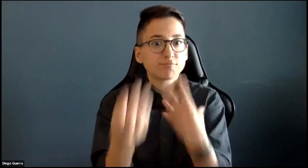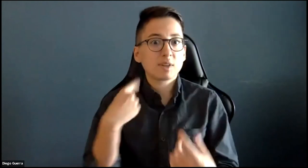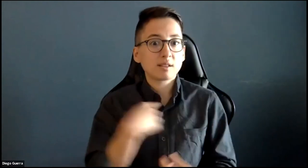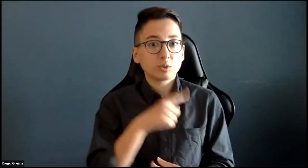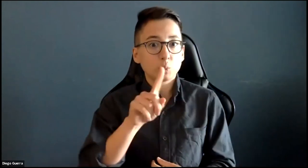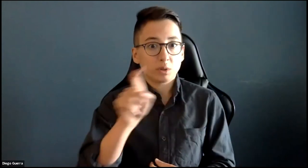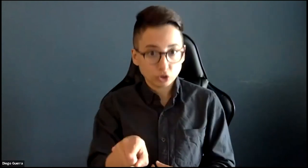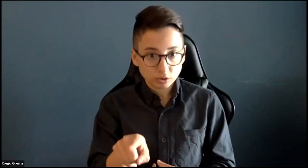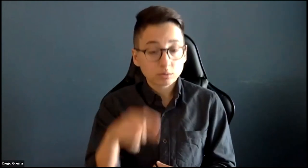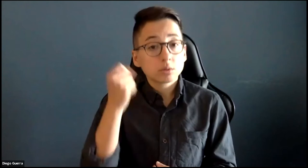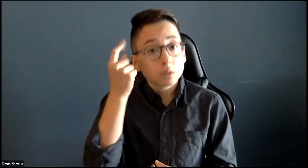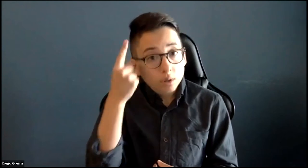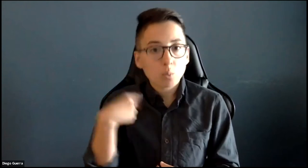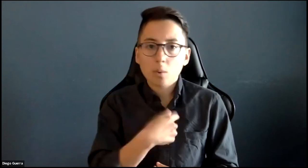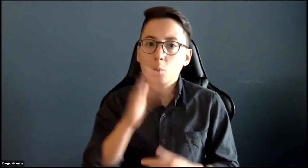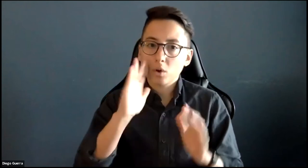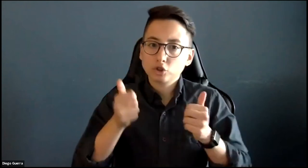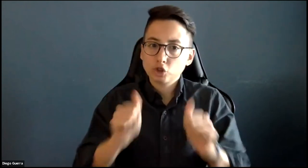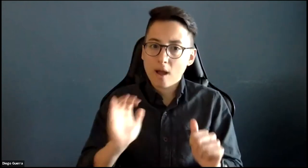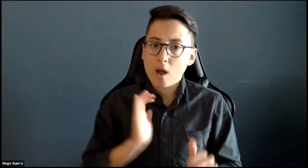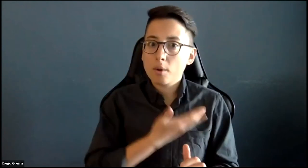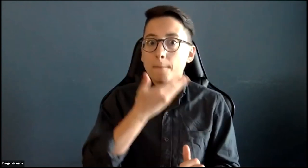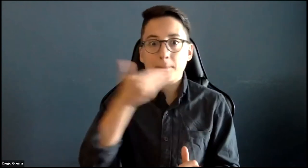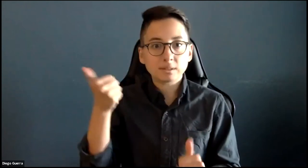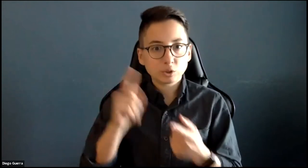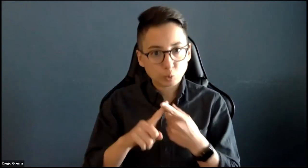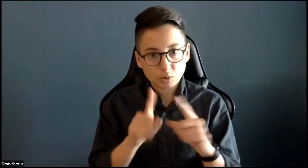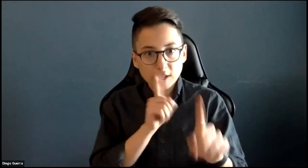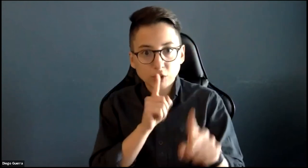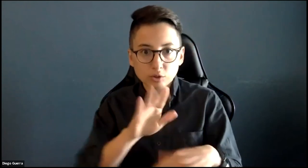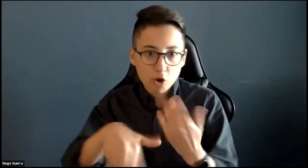and be here with the panelists. We encourage to you ask questions